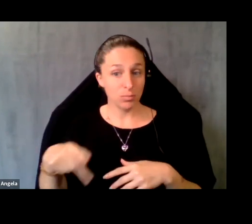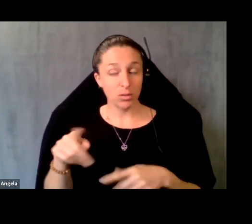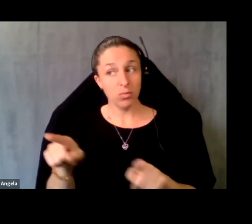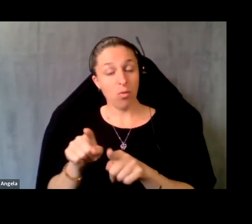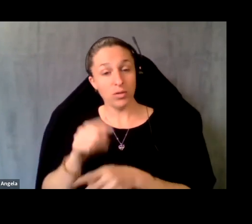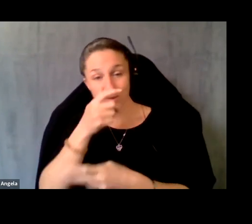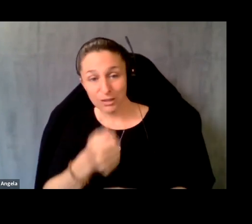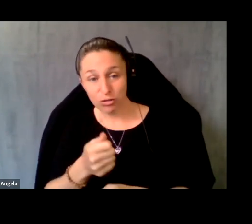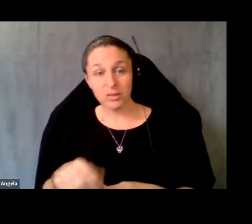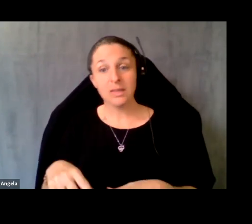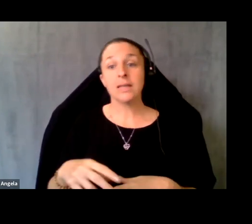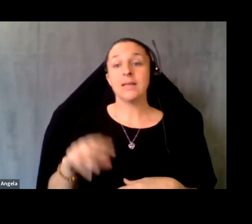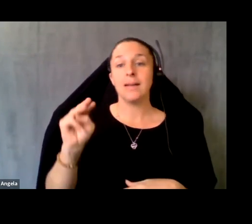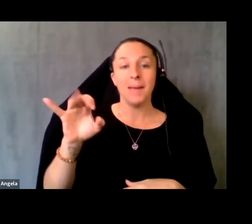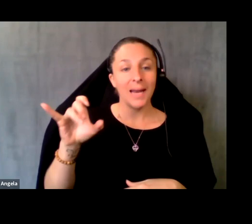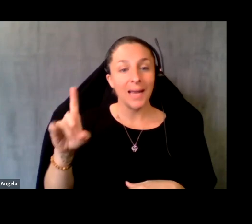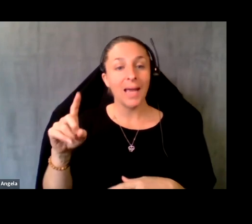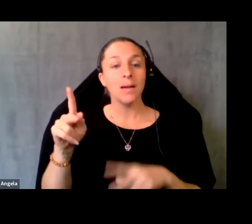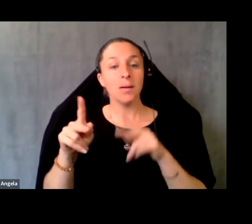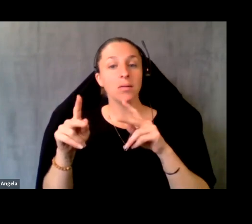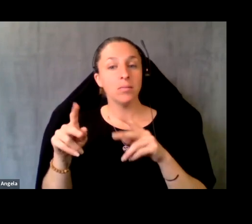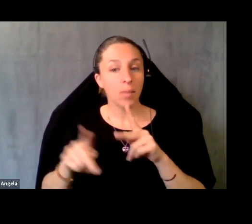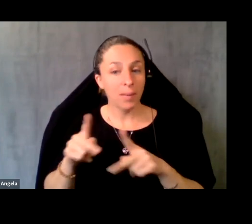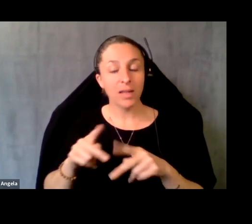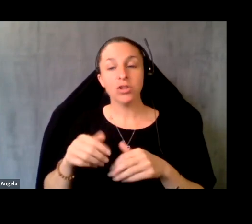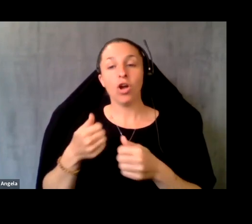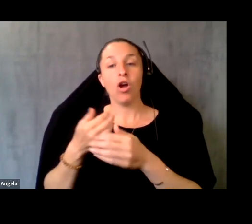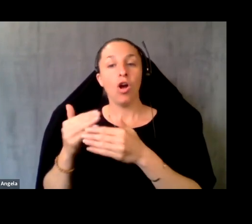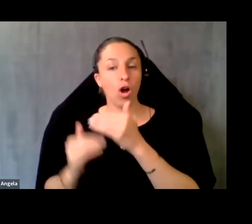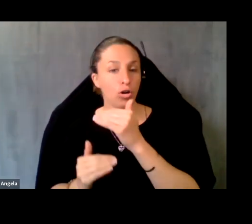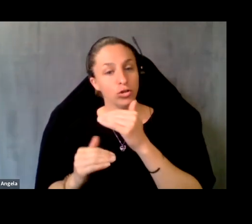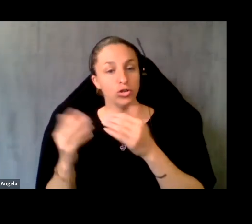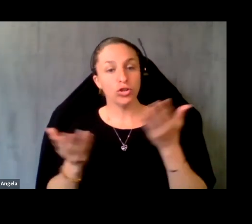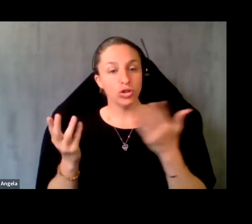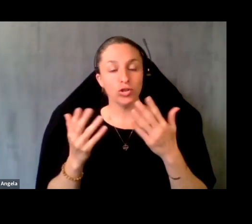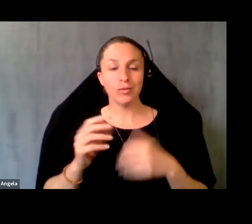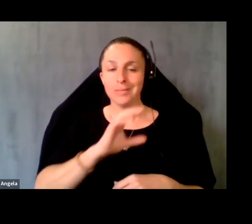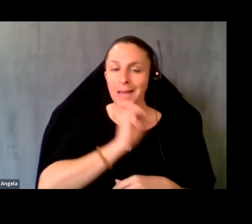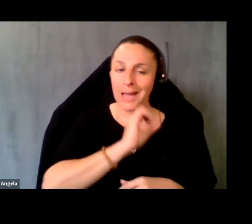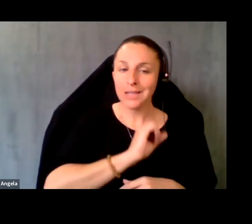the Medicaid population. The underserved rural populations, the aging those with disabilities,